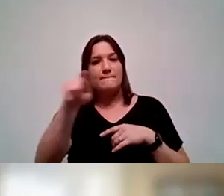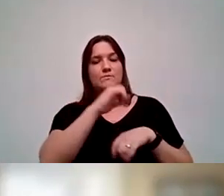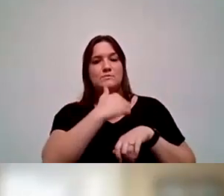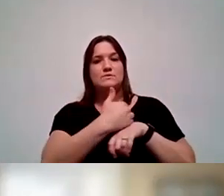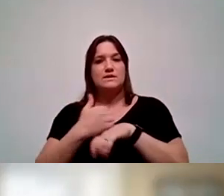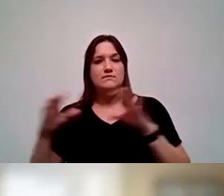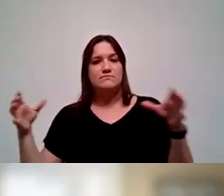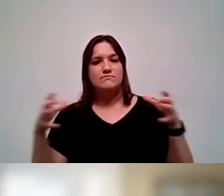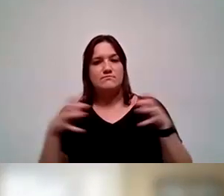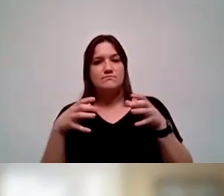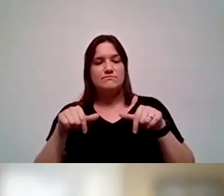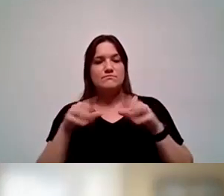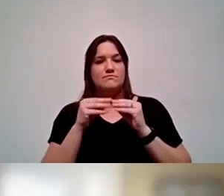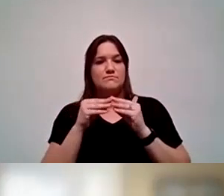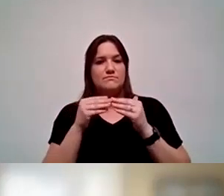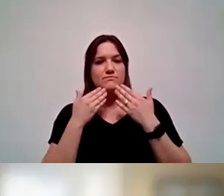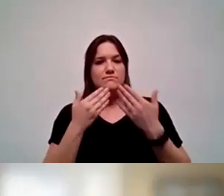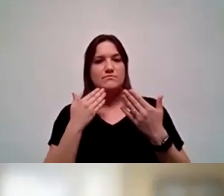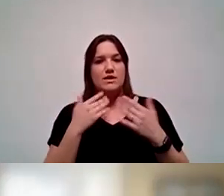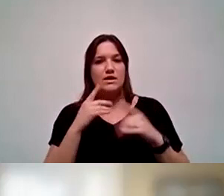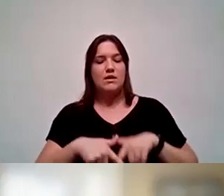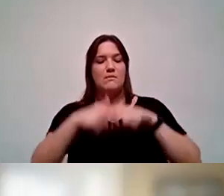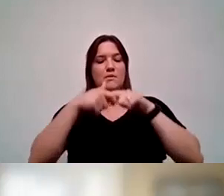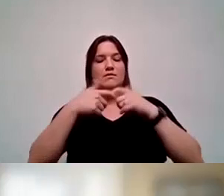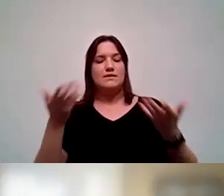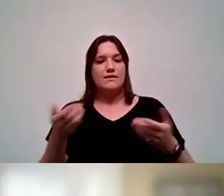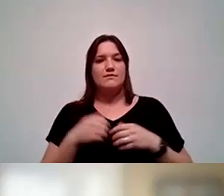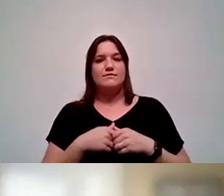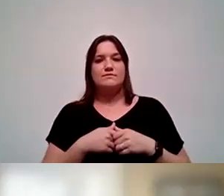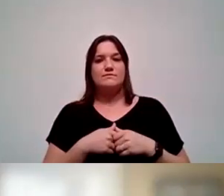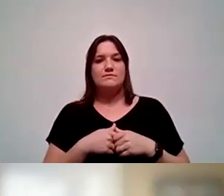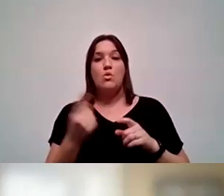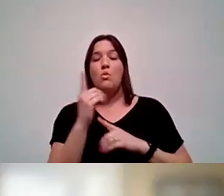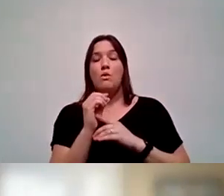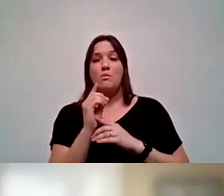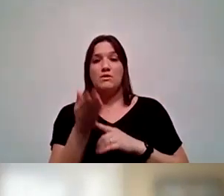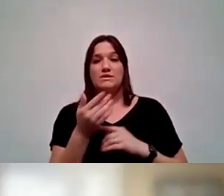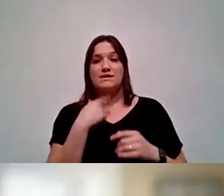for putting this together, and I'll pause there, except for one more thing to say. You know,